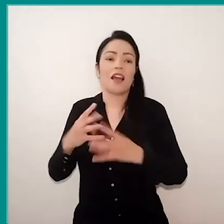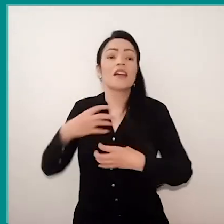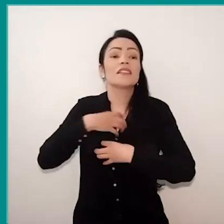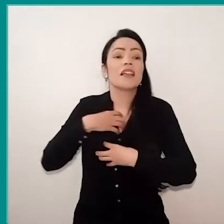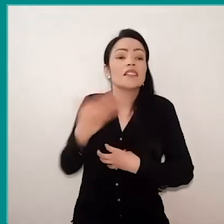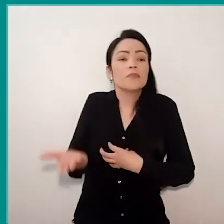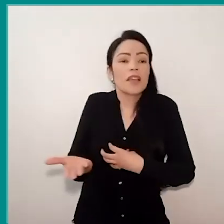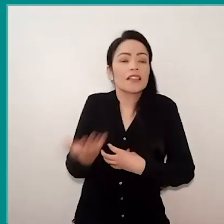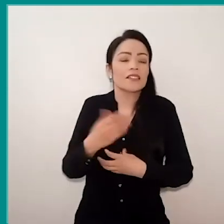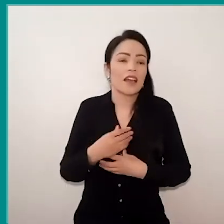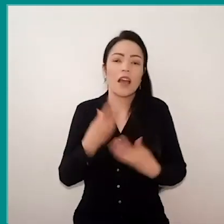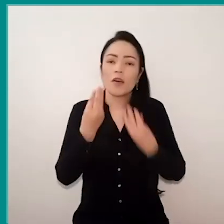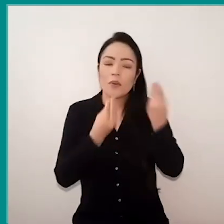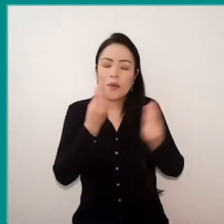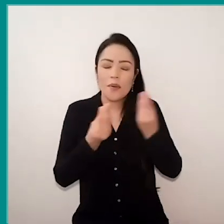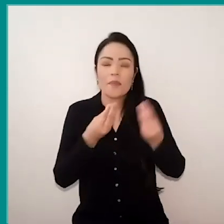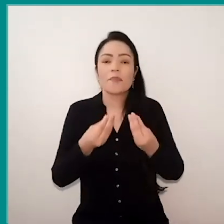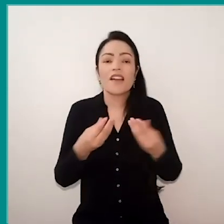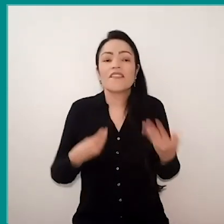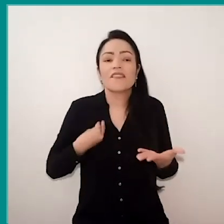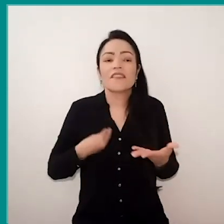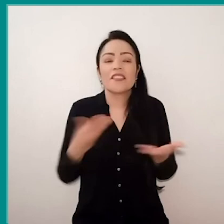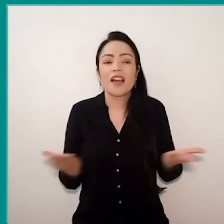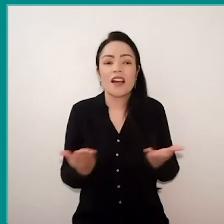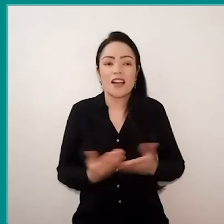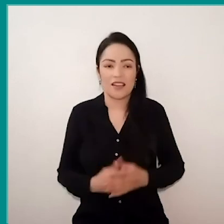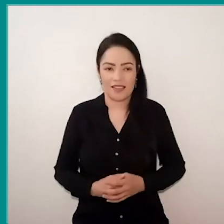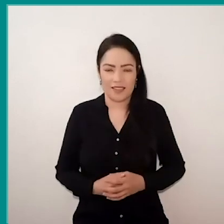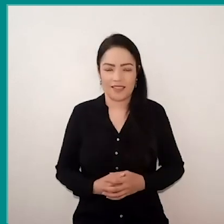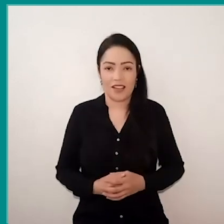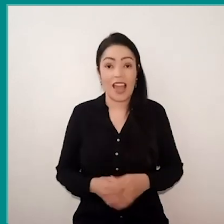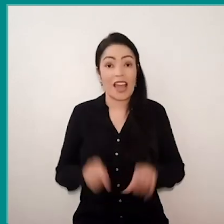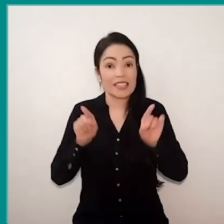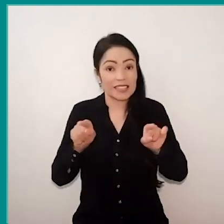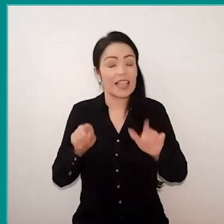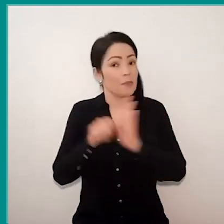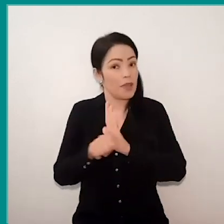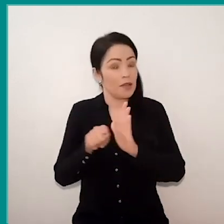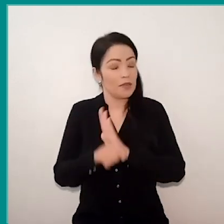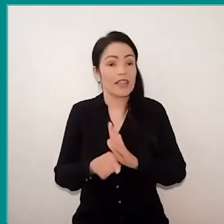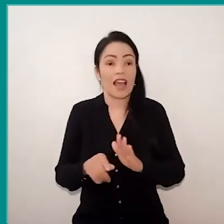how they have experienced this daily? And it was from this question that we held in october 2020